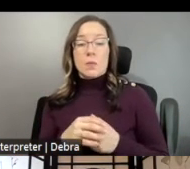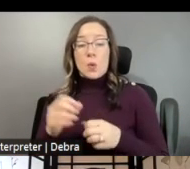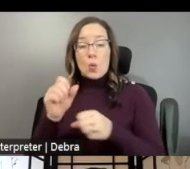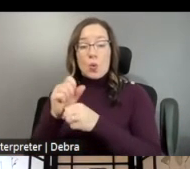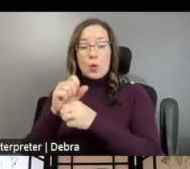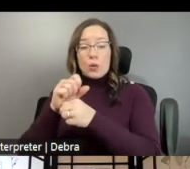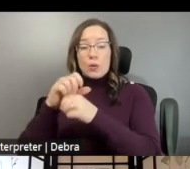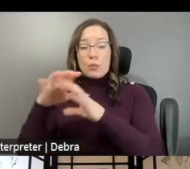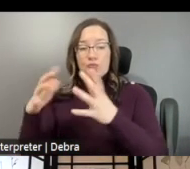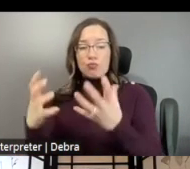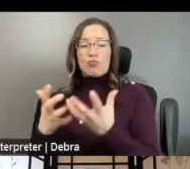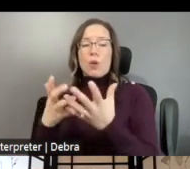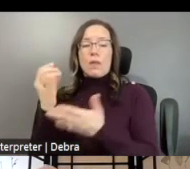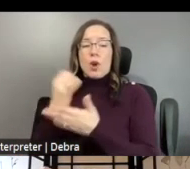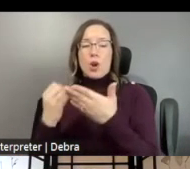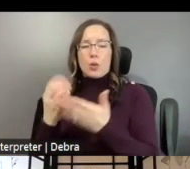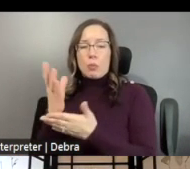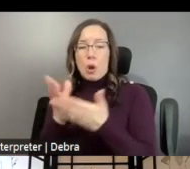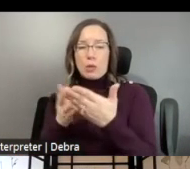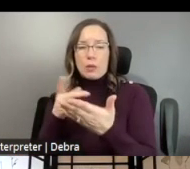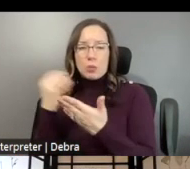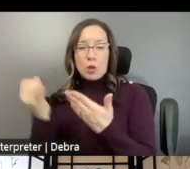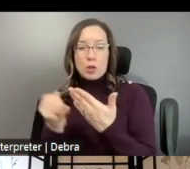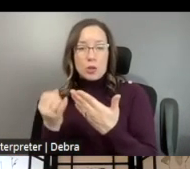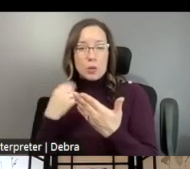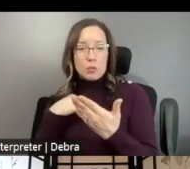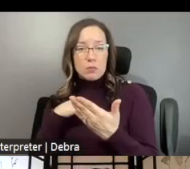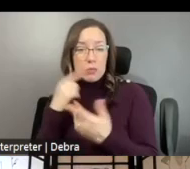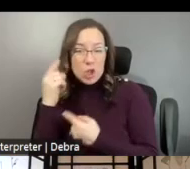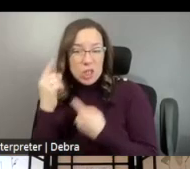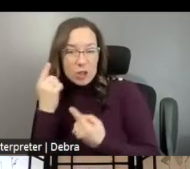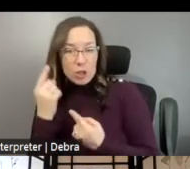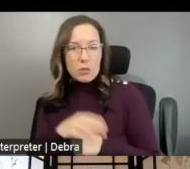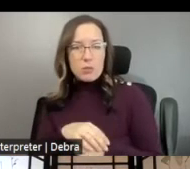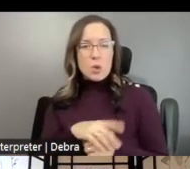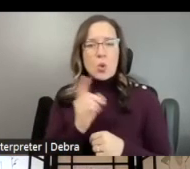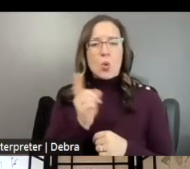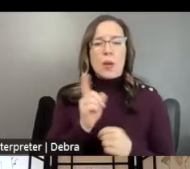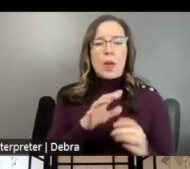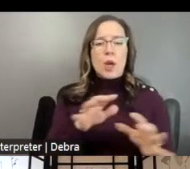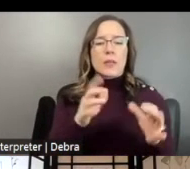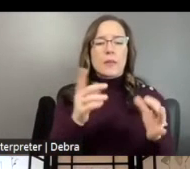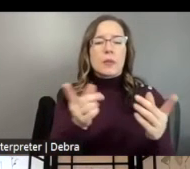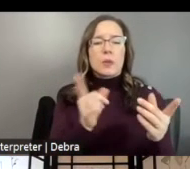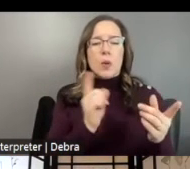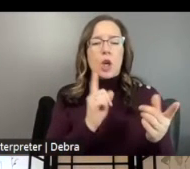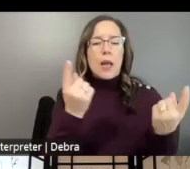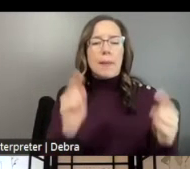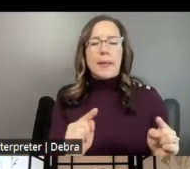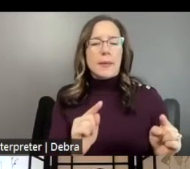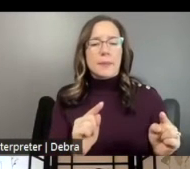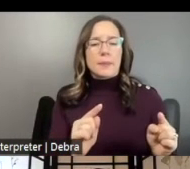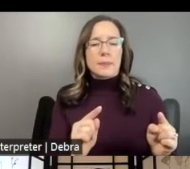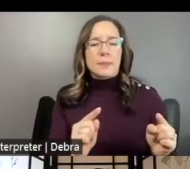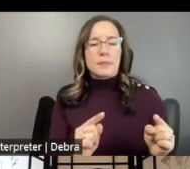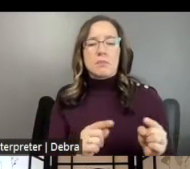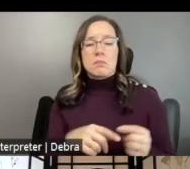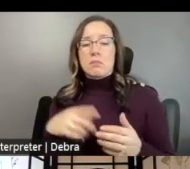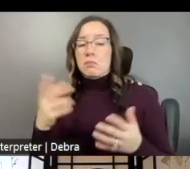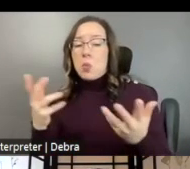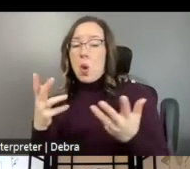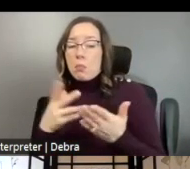OR ARE BEING CONSIDERED, WHERE ARE THE ACTIVITIES TAKING PLACE, WHAT PUBLIC OR COMMUNITY ENGAGEMENT